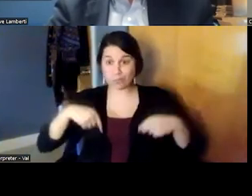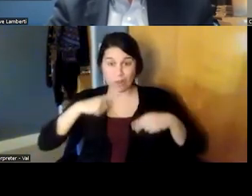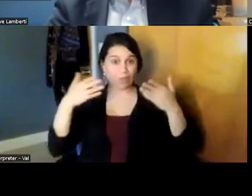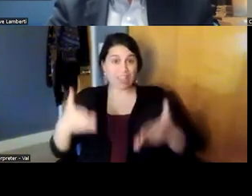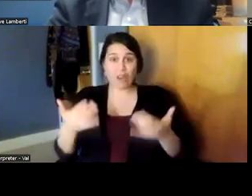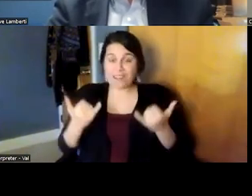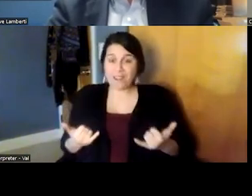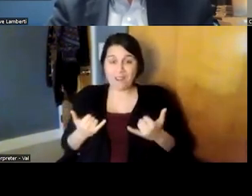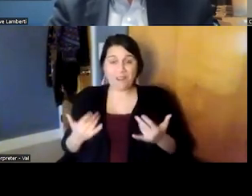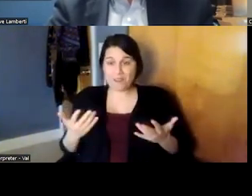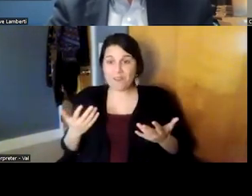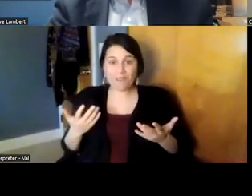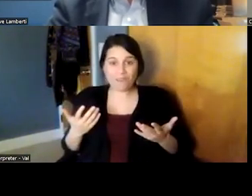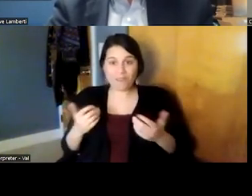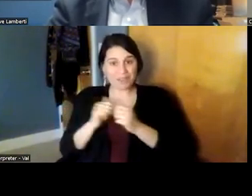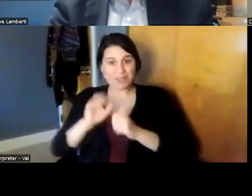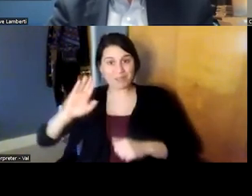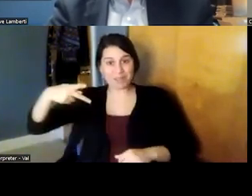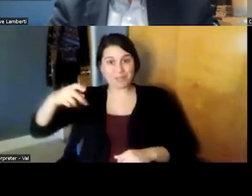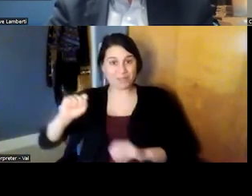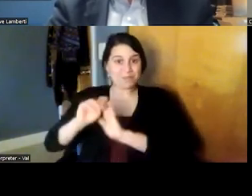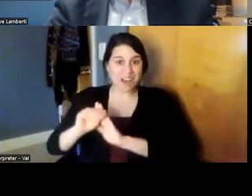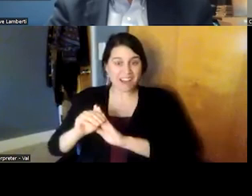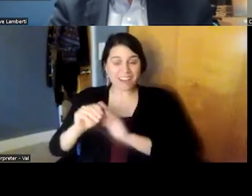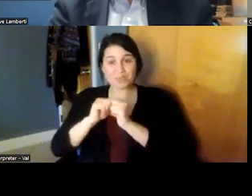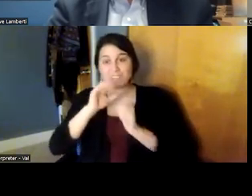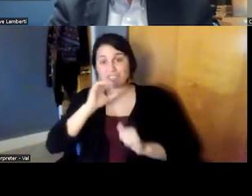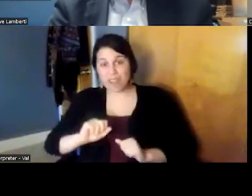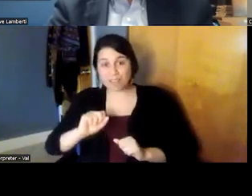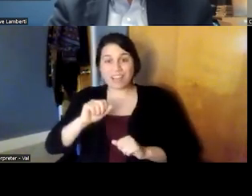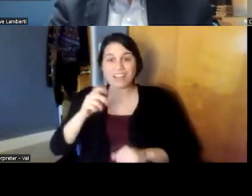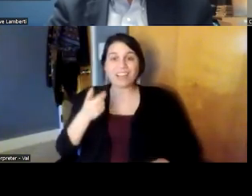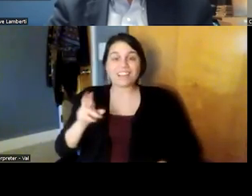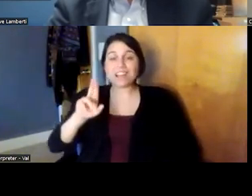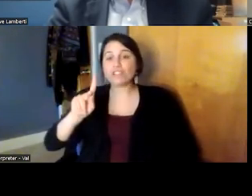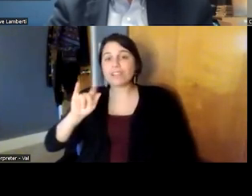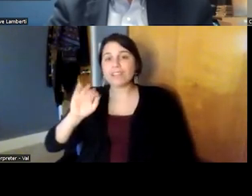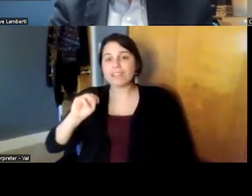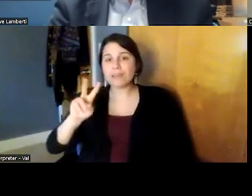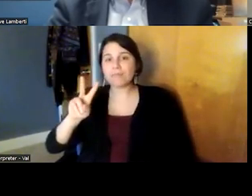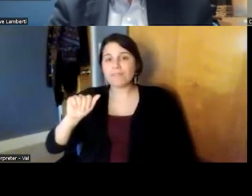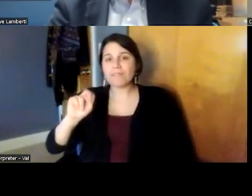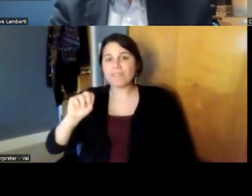uh the biopsychosocial model in geriatrics with dr kim van organ's work and dr kathy heffner